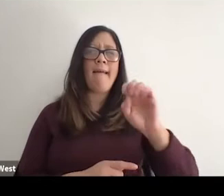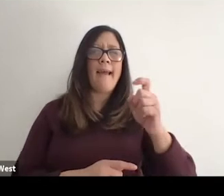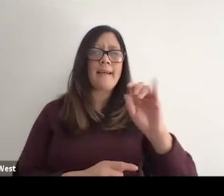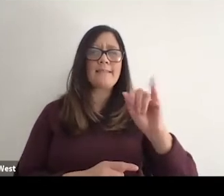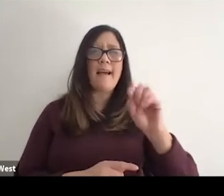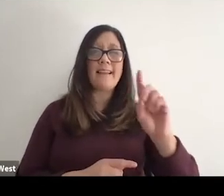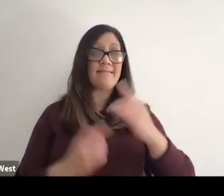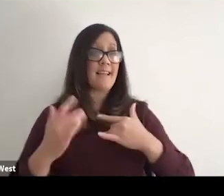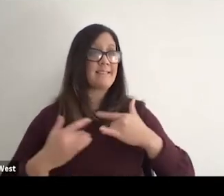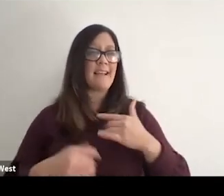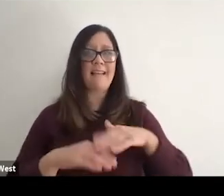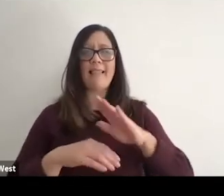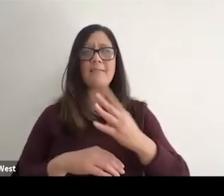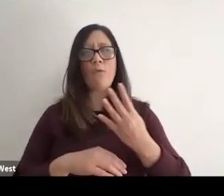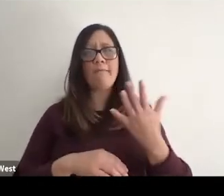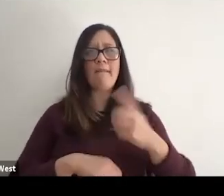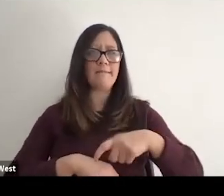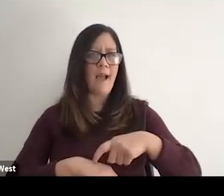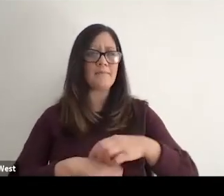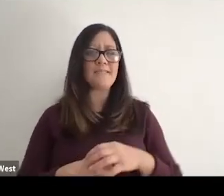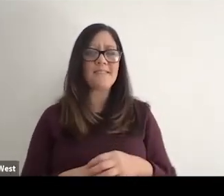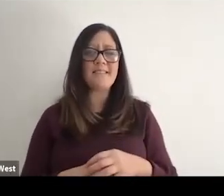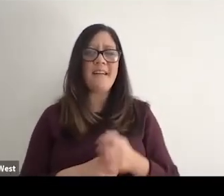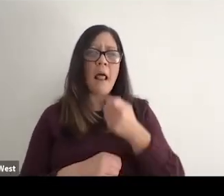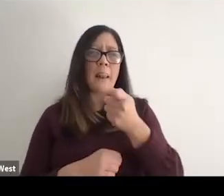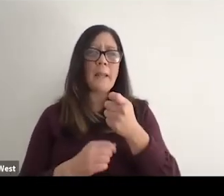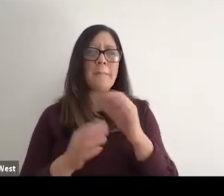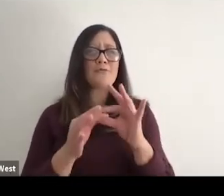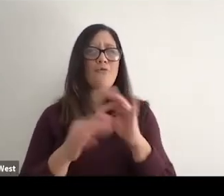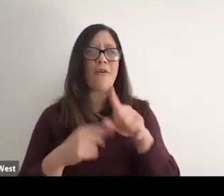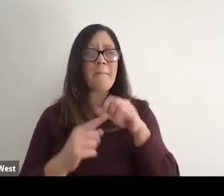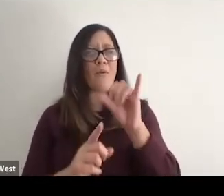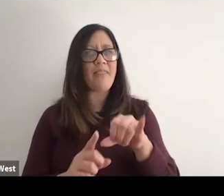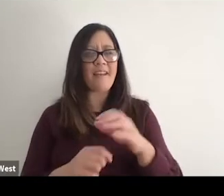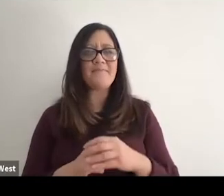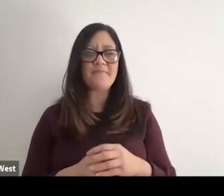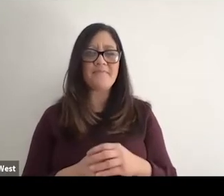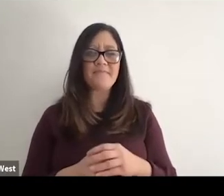word excited at least four times, if not five, and a little story about that.